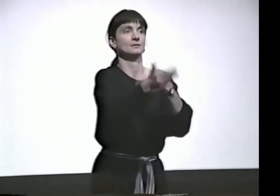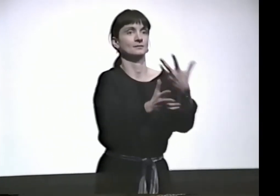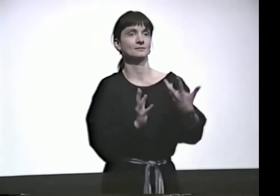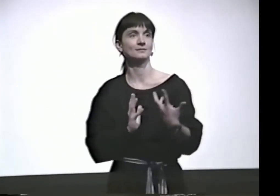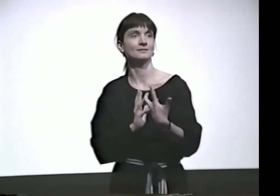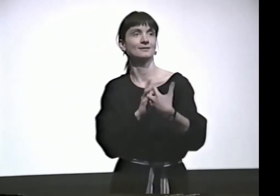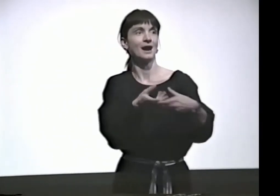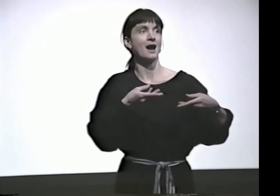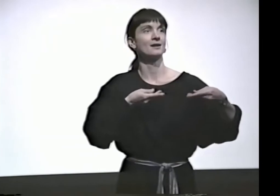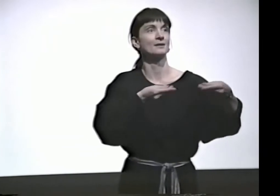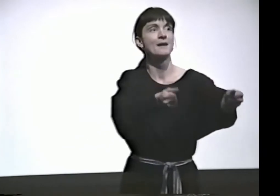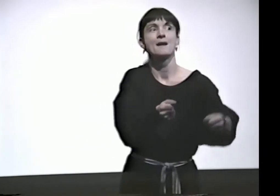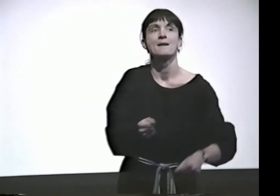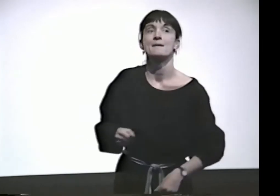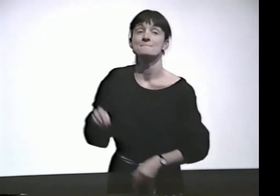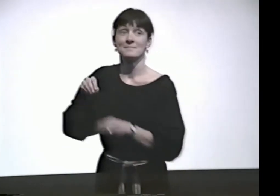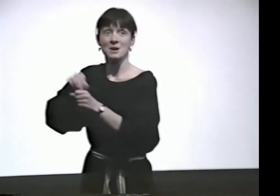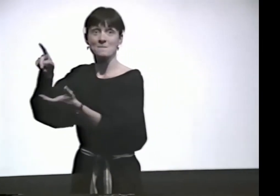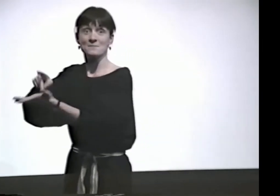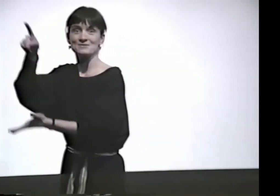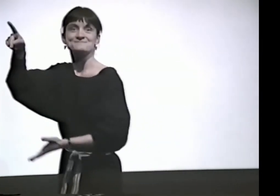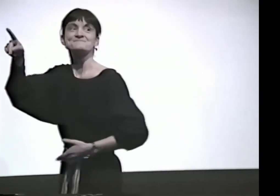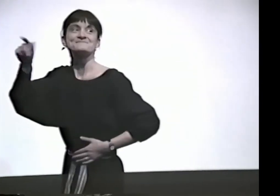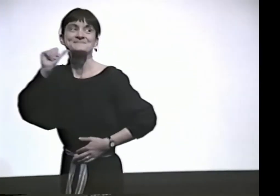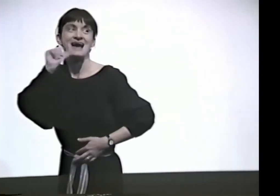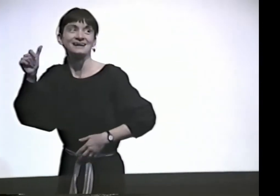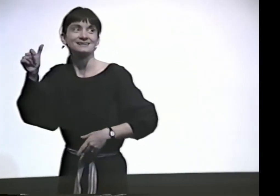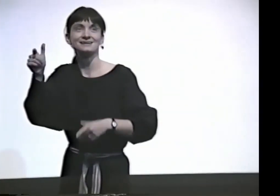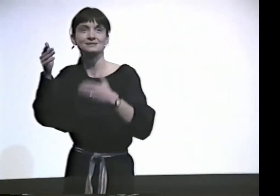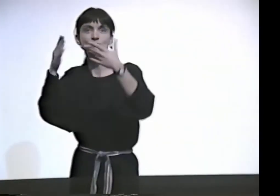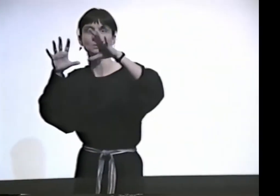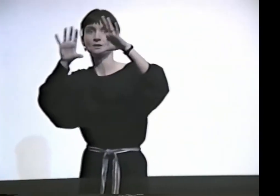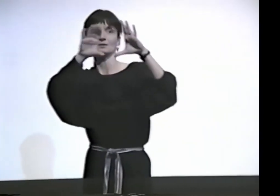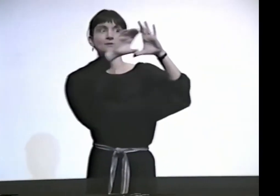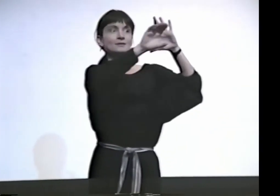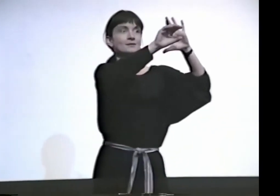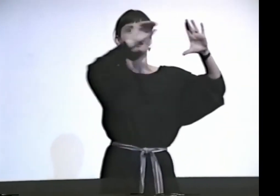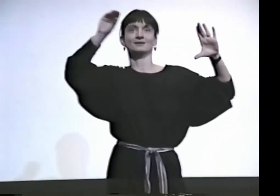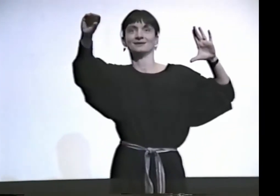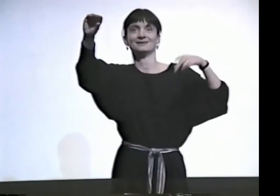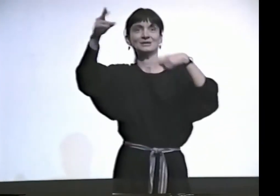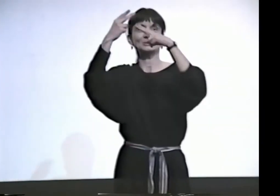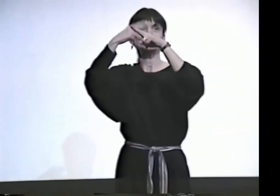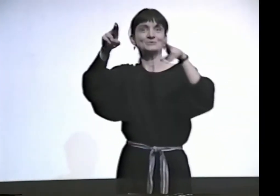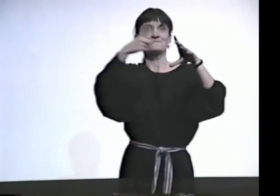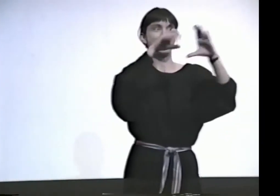ONE THING LED INTO THE NEXT. BUT IN POETRY, I DON'T FOCUS ON THAT SO MUCH.